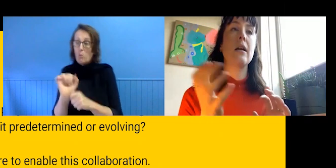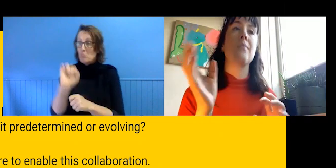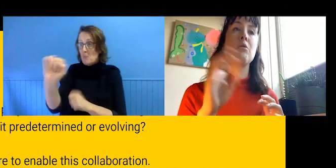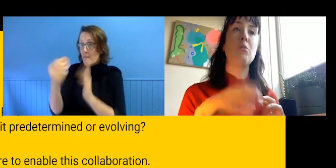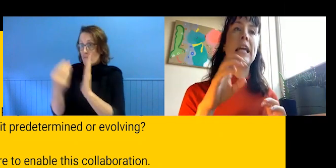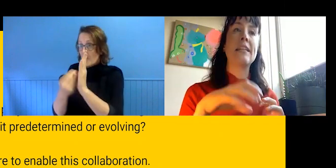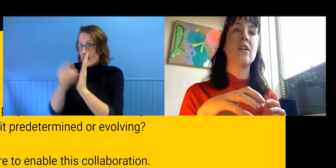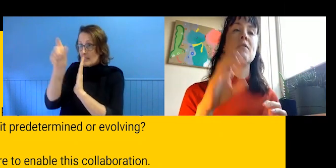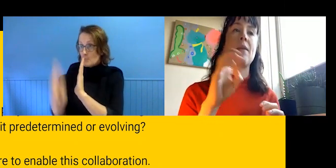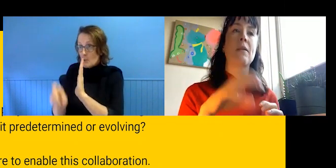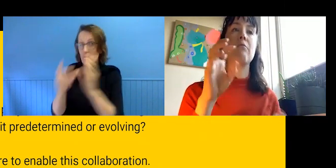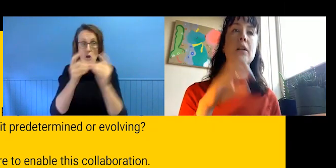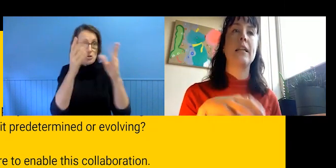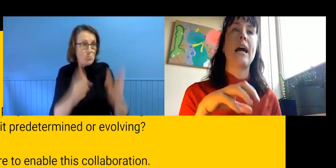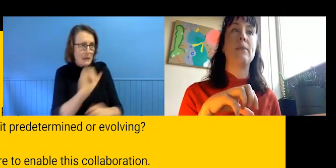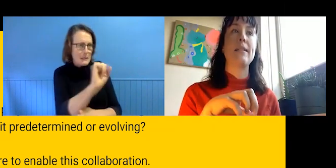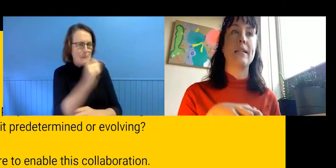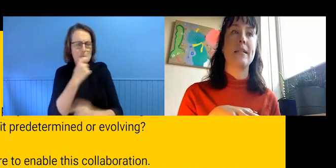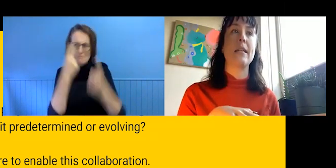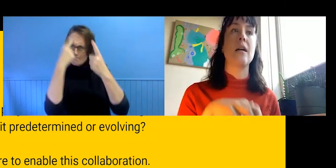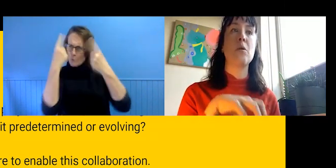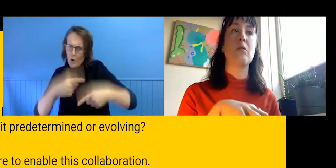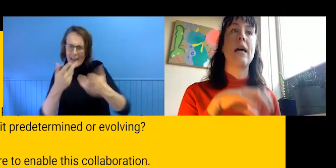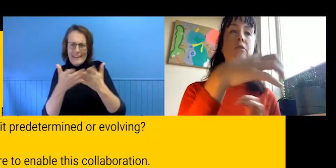What we landed on was something that really had place tisty, a model that could